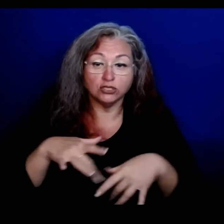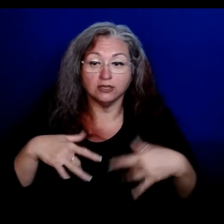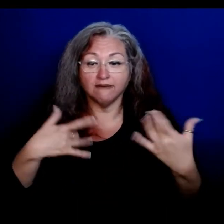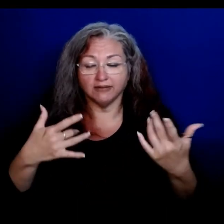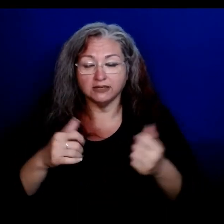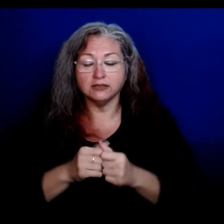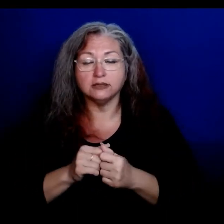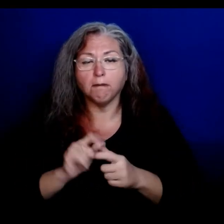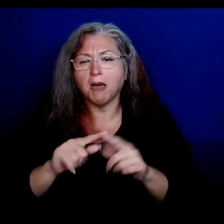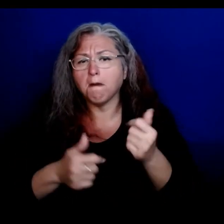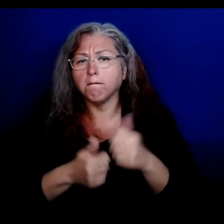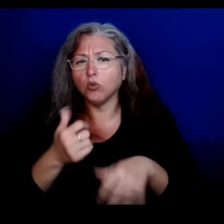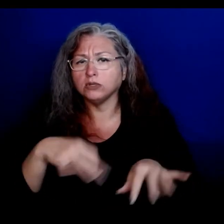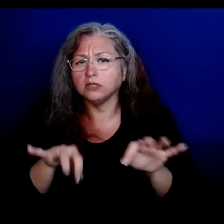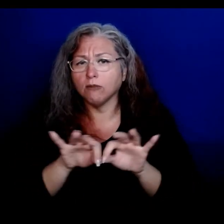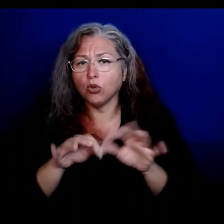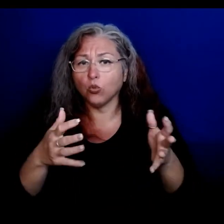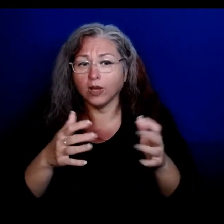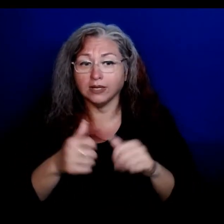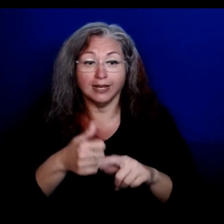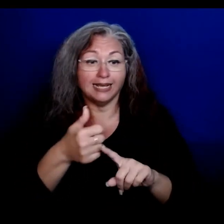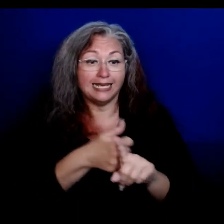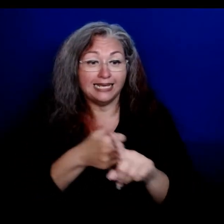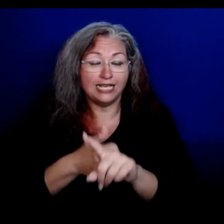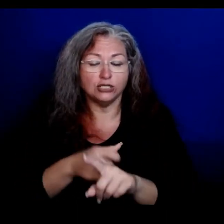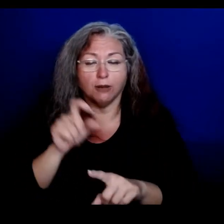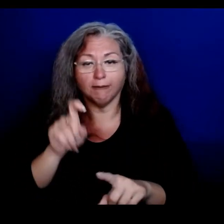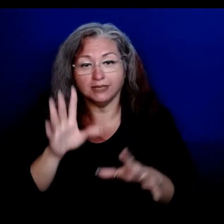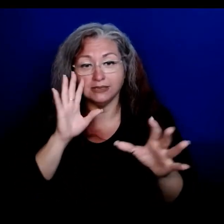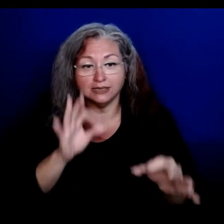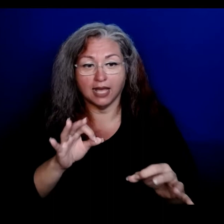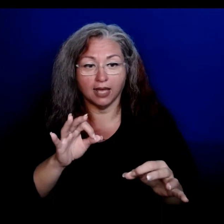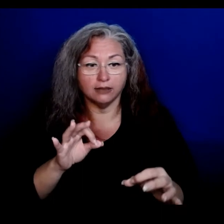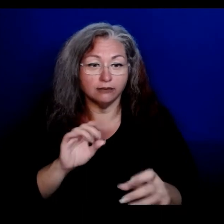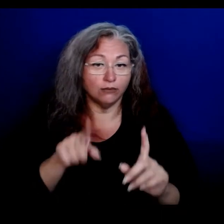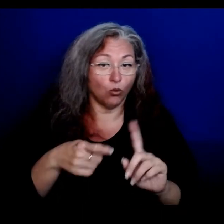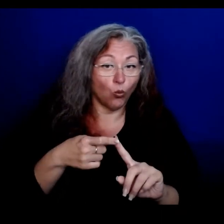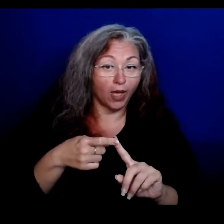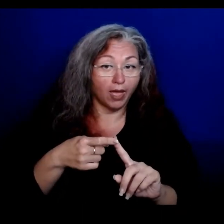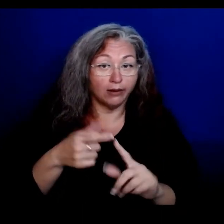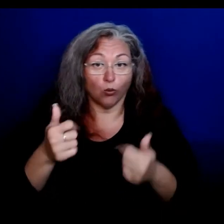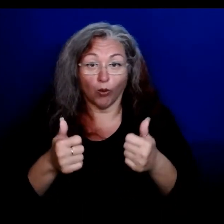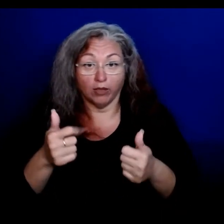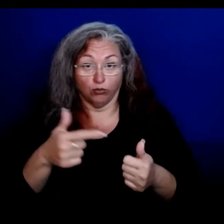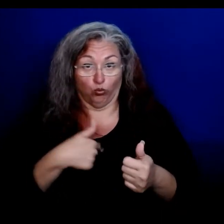Most importantly, each of us will need to decide when and whether we want to wear a mask.